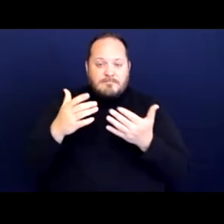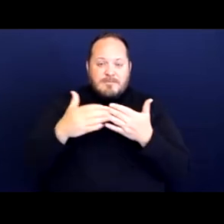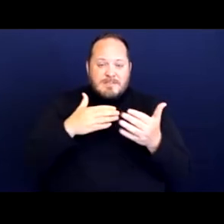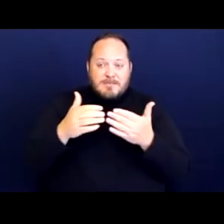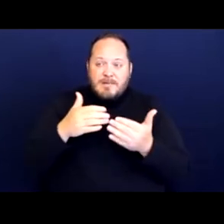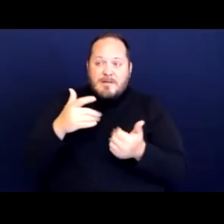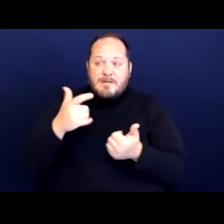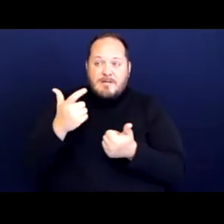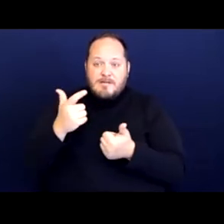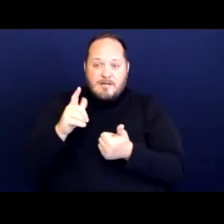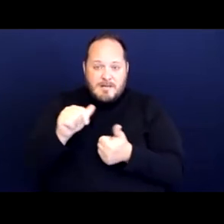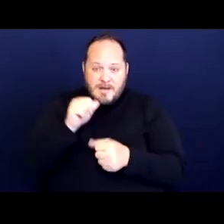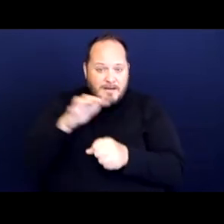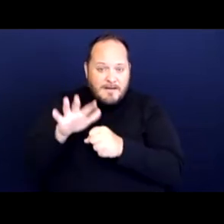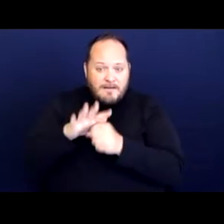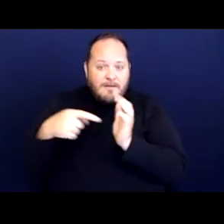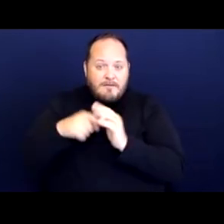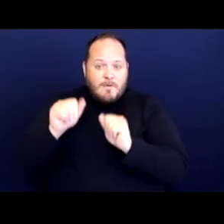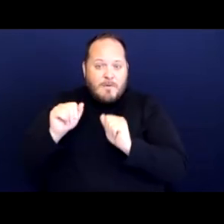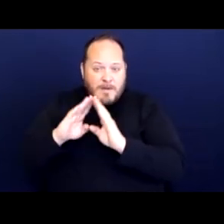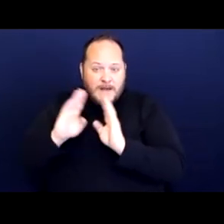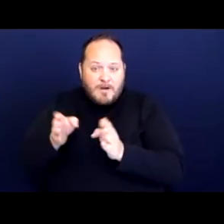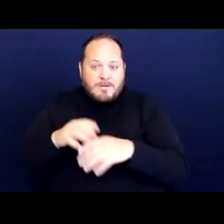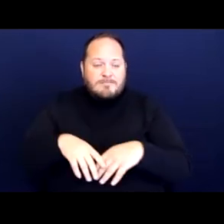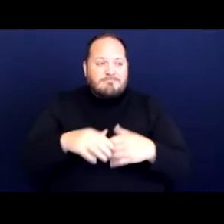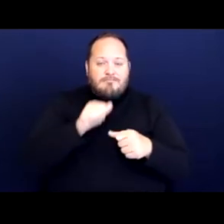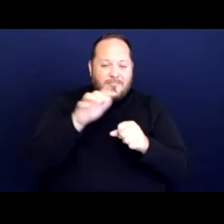and emergency shelter space and perhaps directly